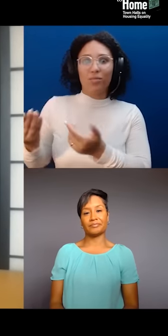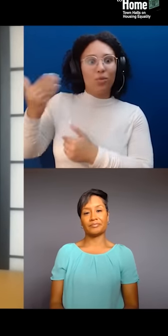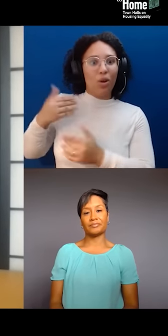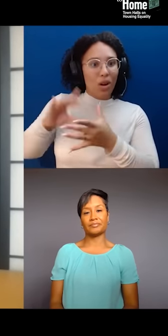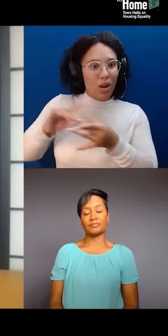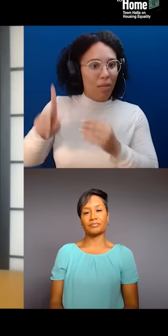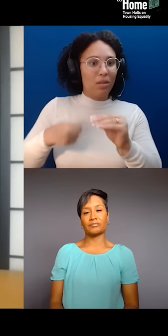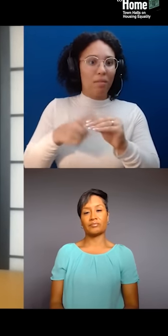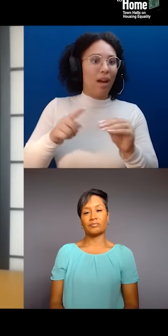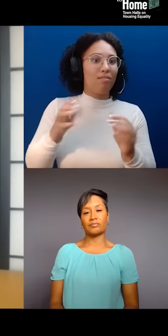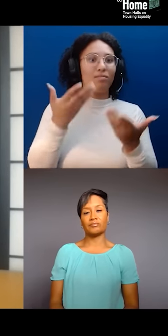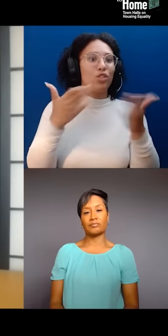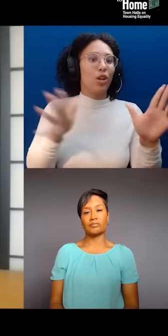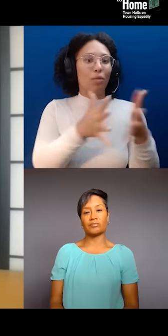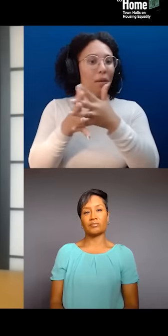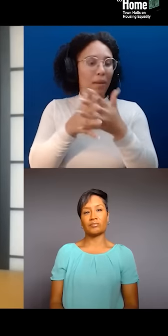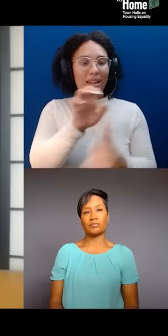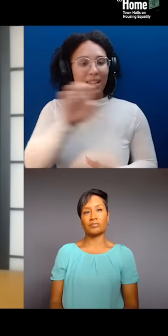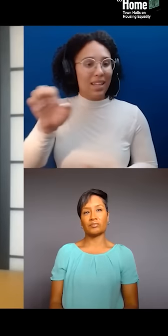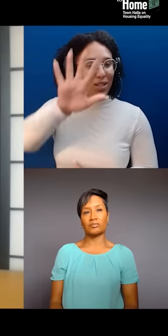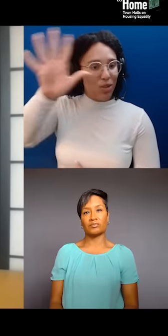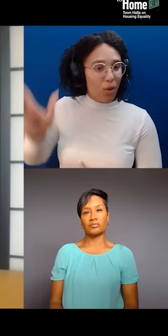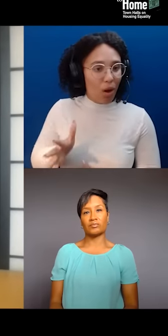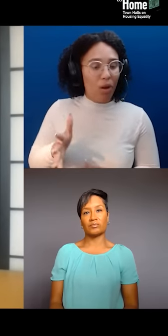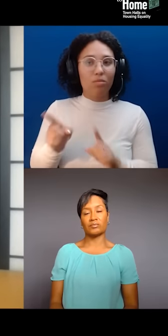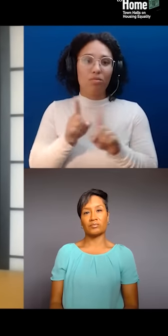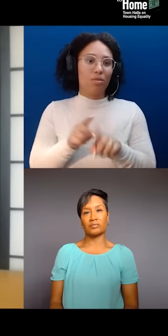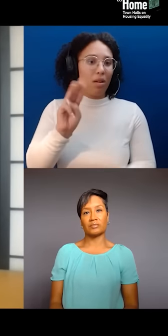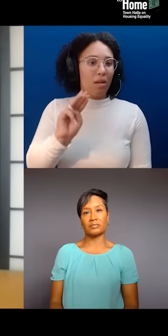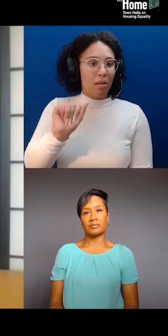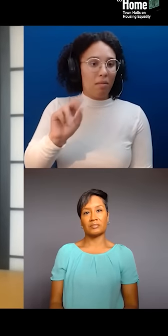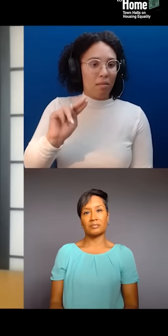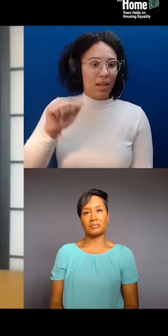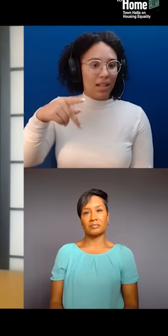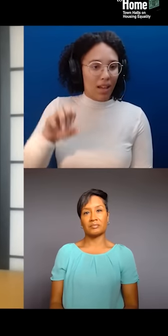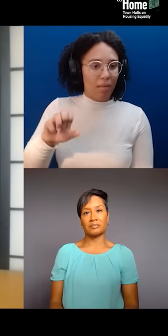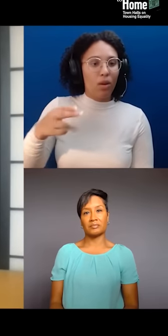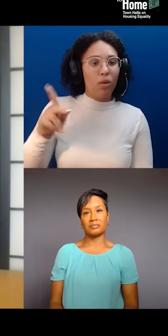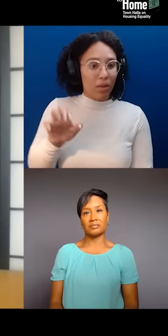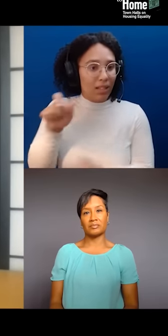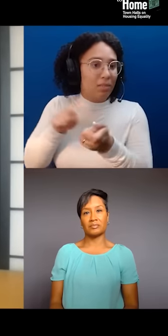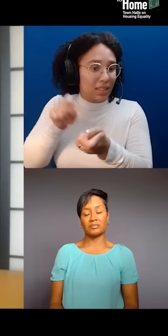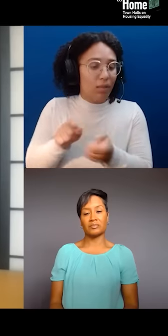Lenapehoking in particular and urban centers is that gentrification is colonialism.